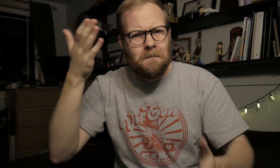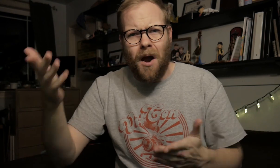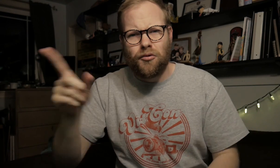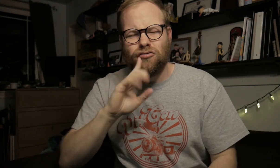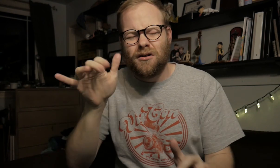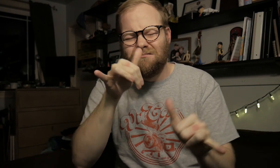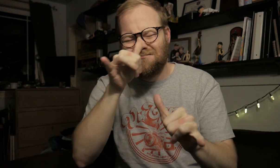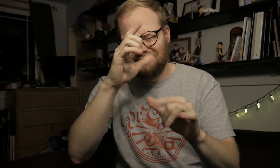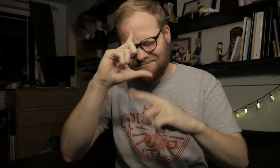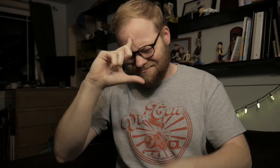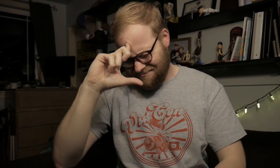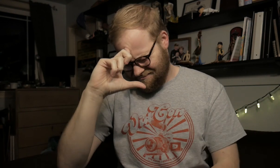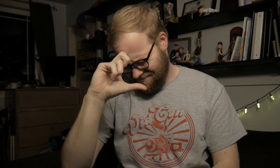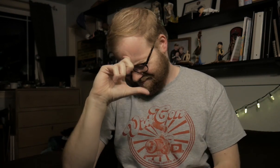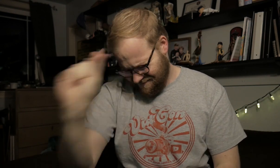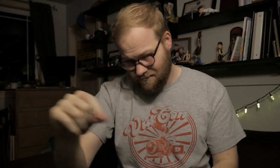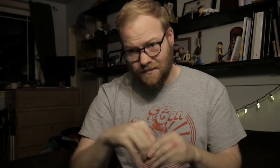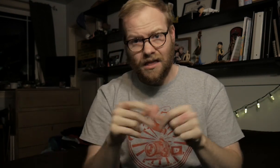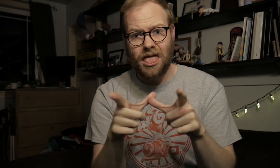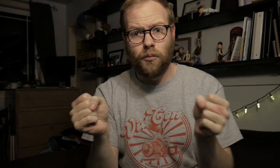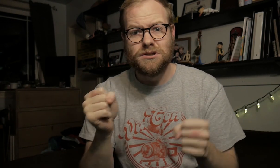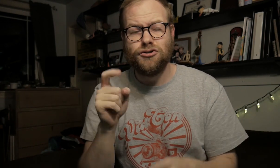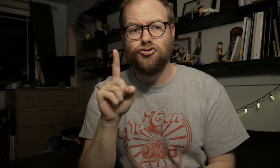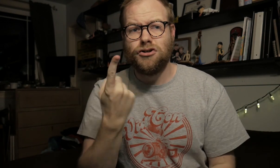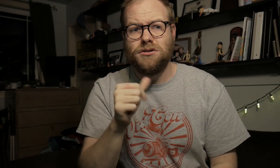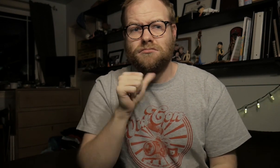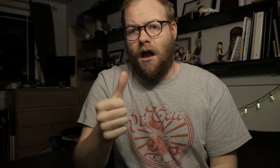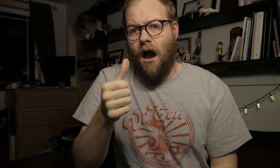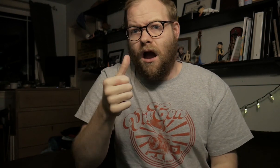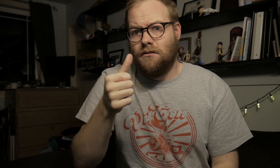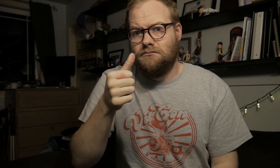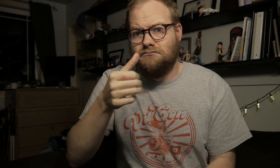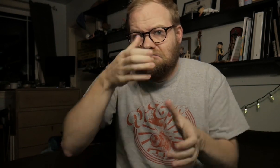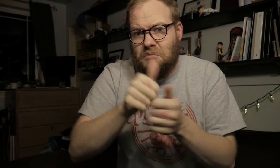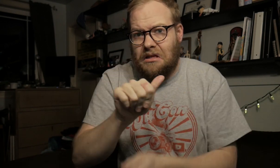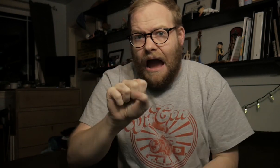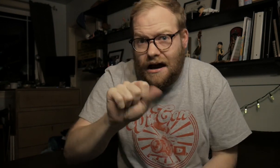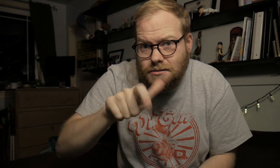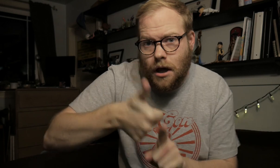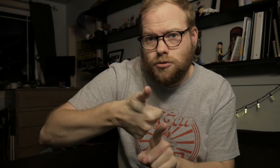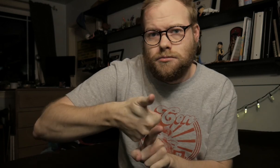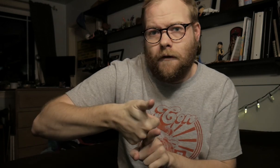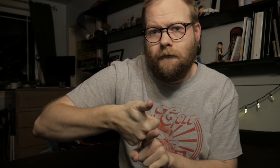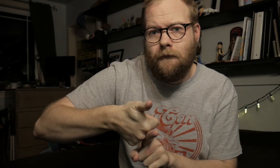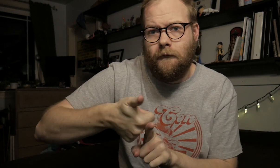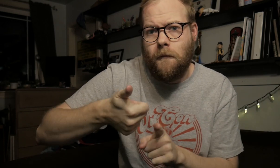Maybe they're a freaking genius in linguistics, just not knowledgeable with ASL itself.